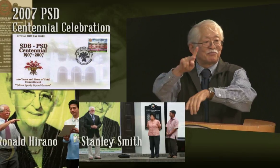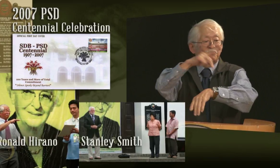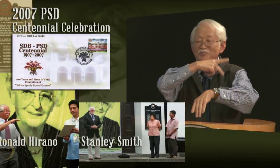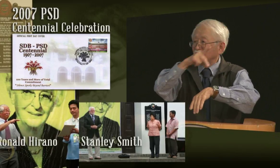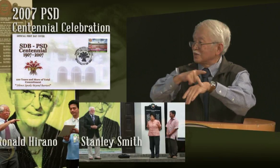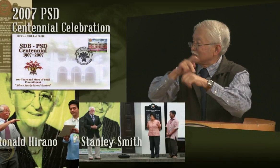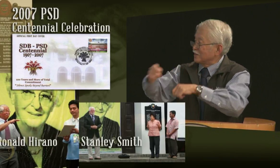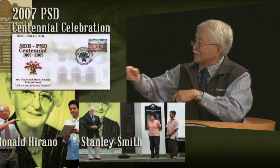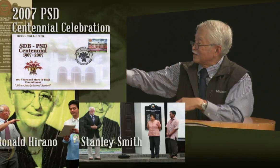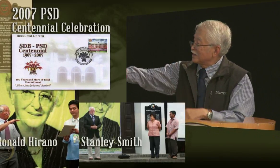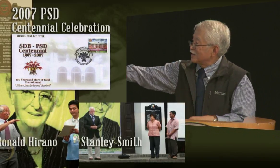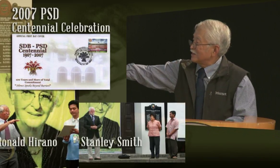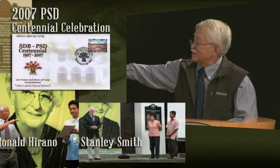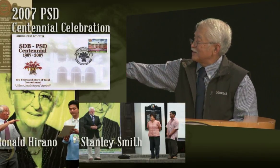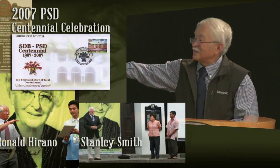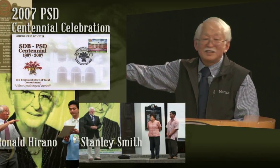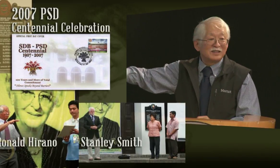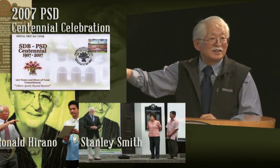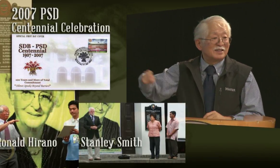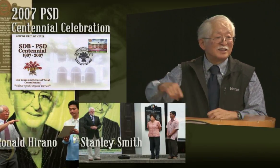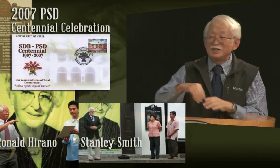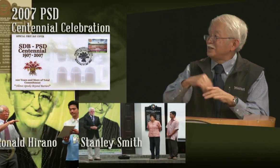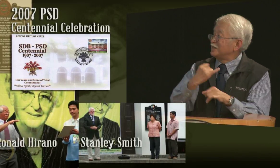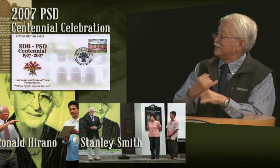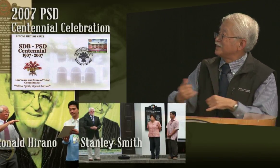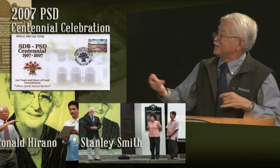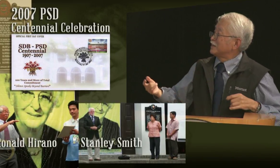a book that was written as a gift, to